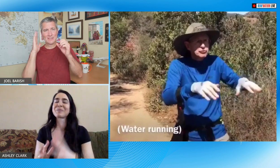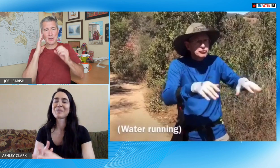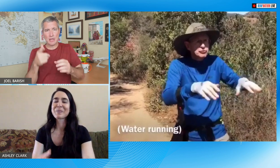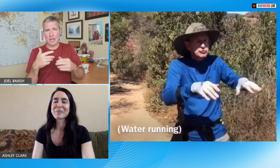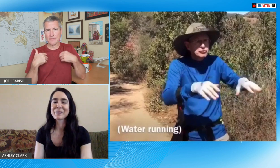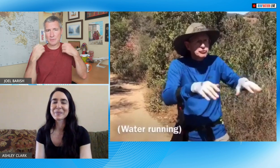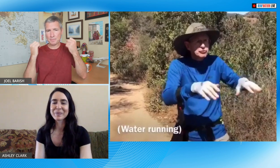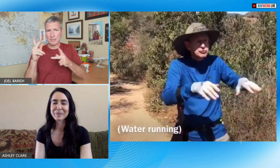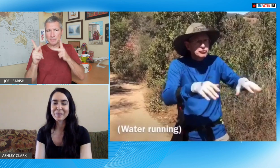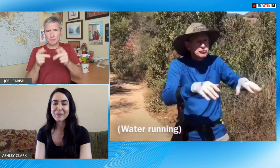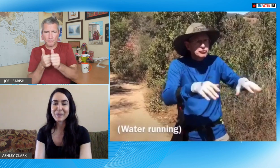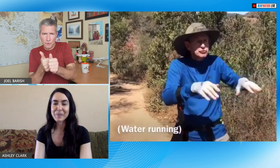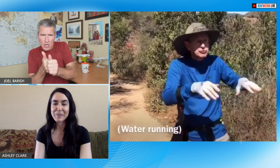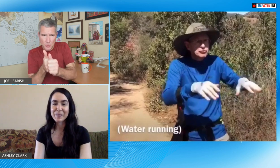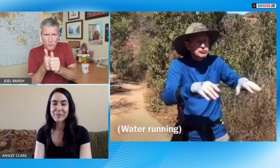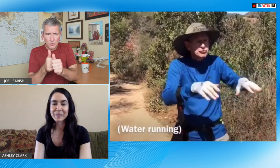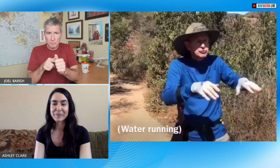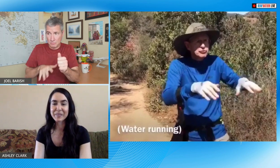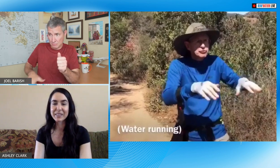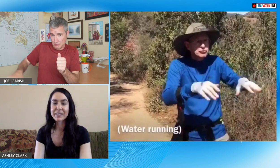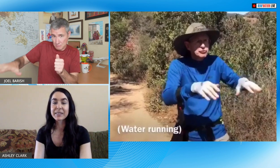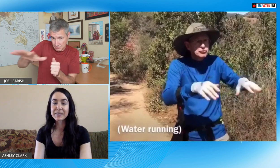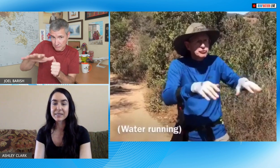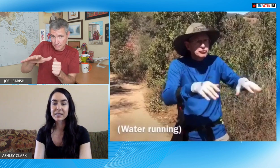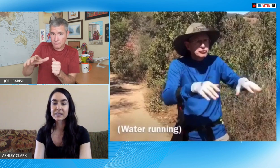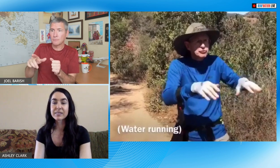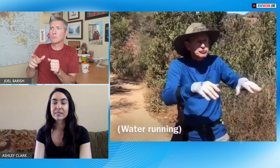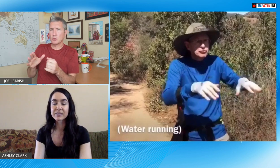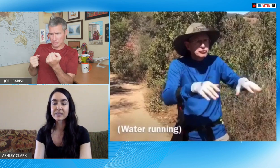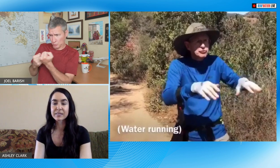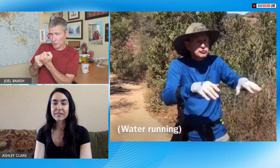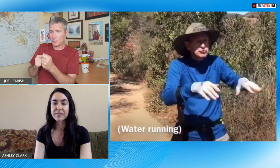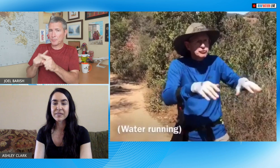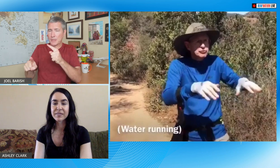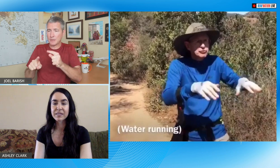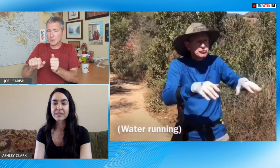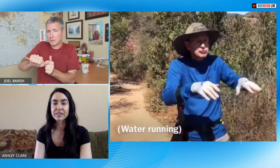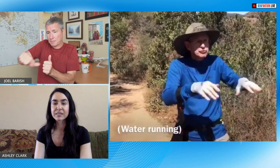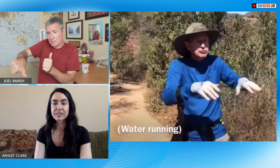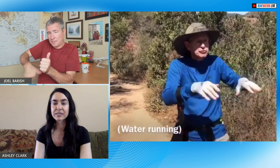nice to have him I know there are a lot of people who follow you right they they